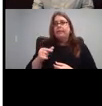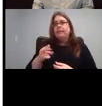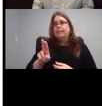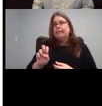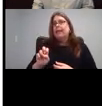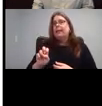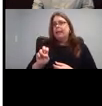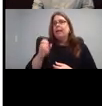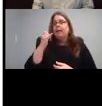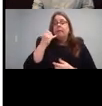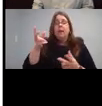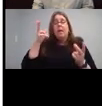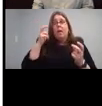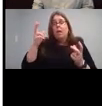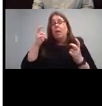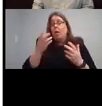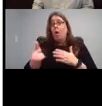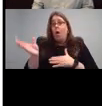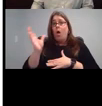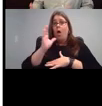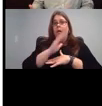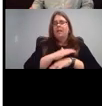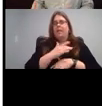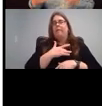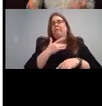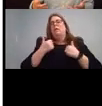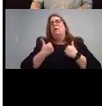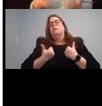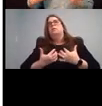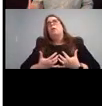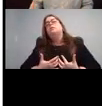the end of the day, or what it feels what listening to it feels